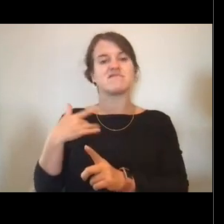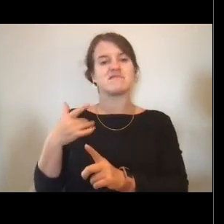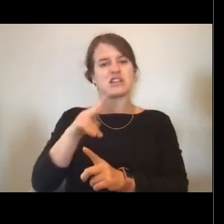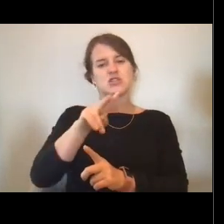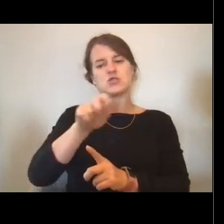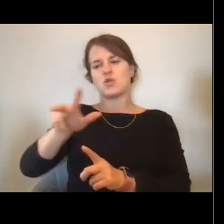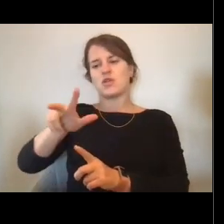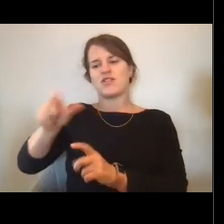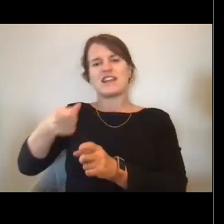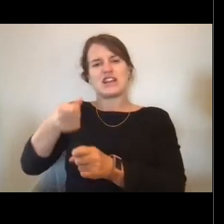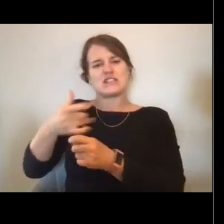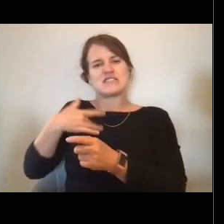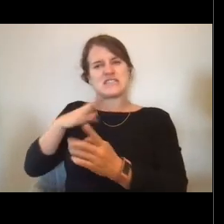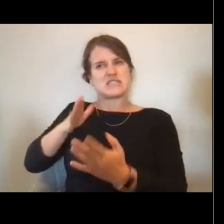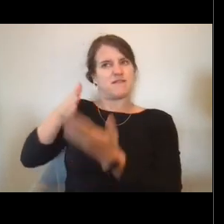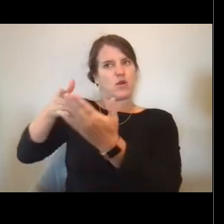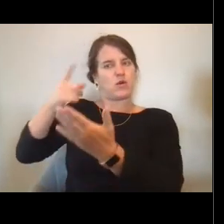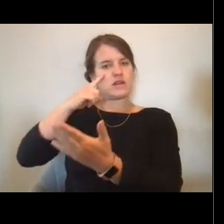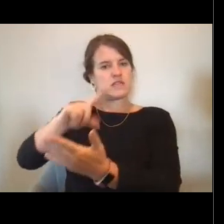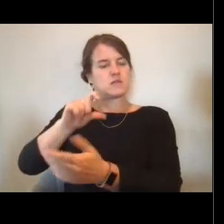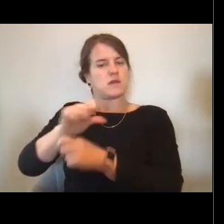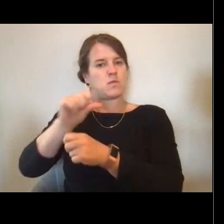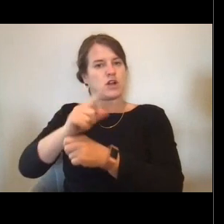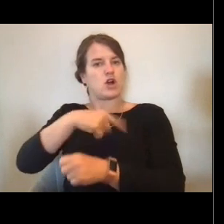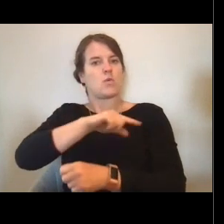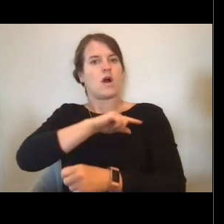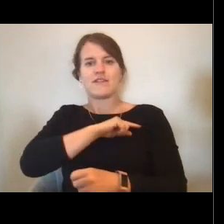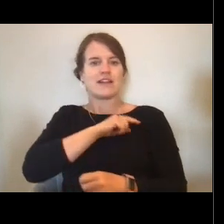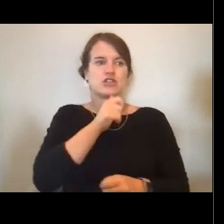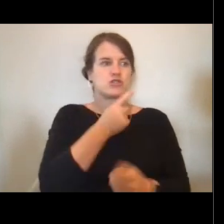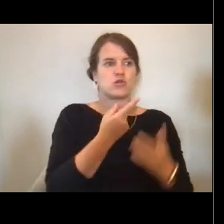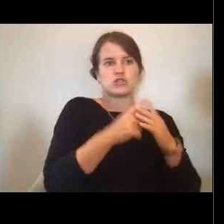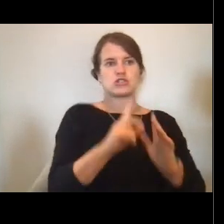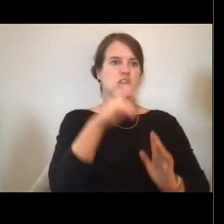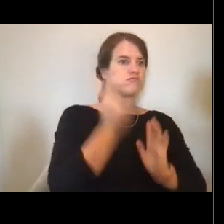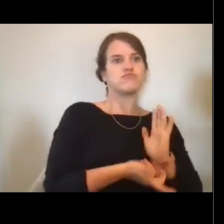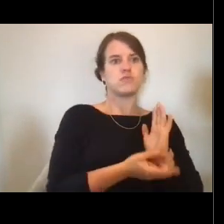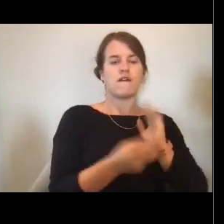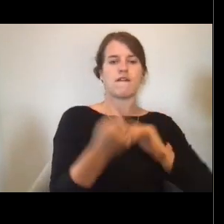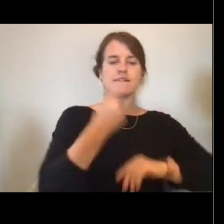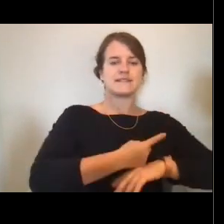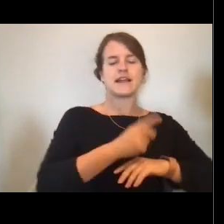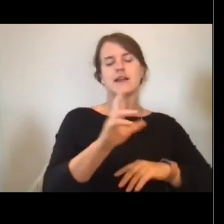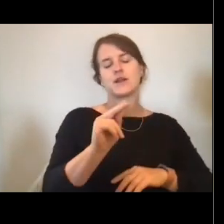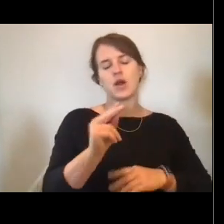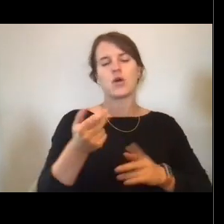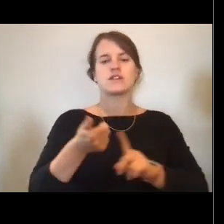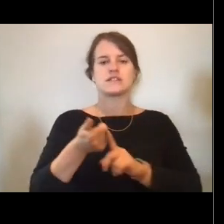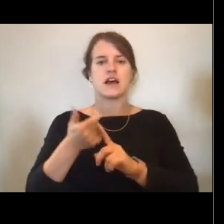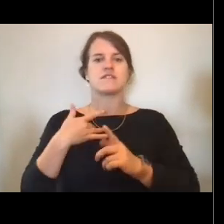It's not something you just start doing on day one. You are going to be standing watch with a more senior officer